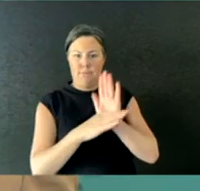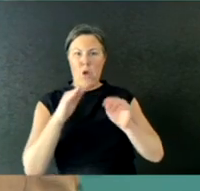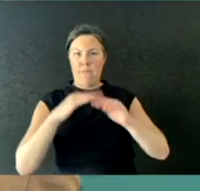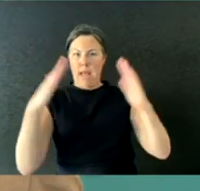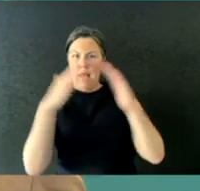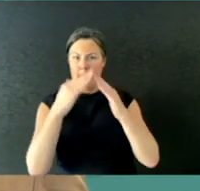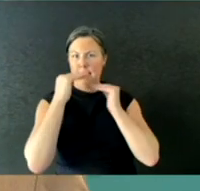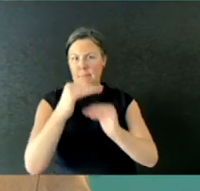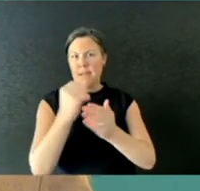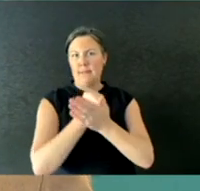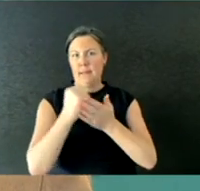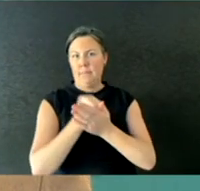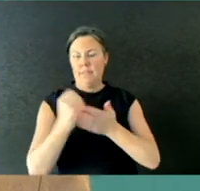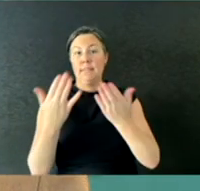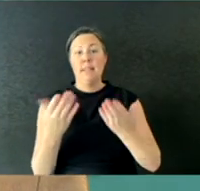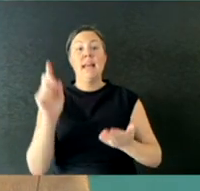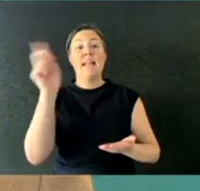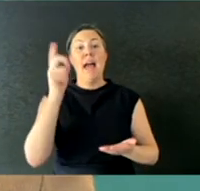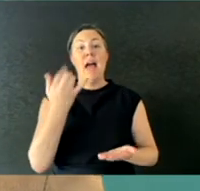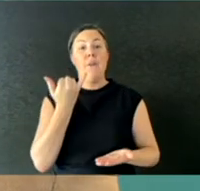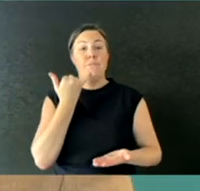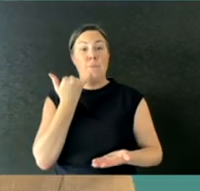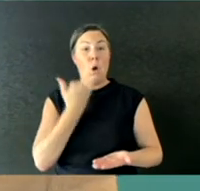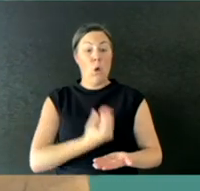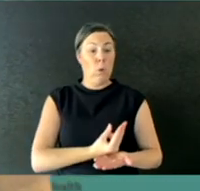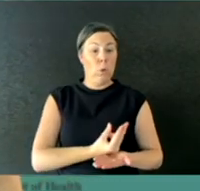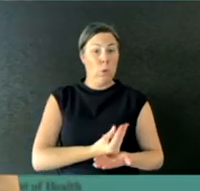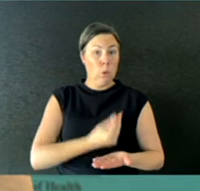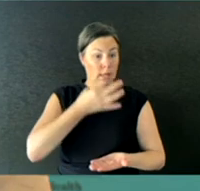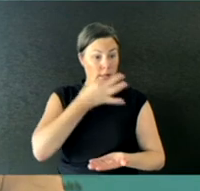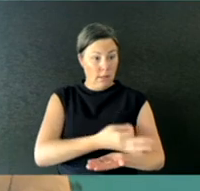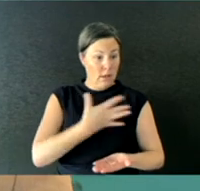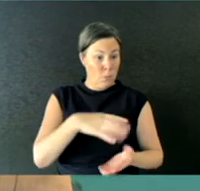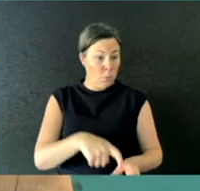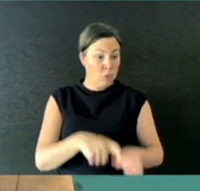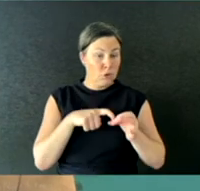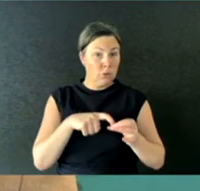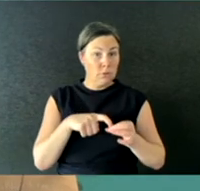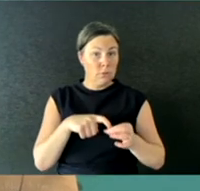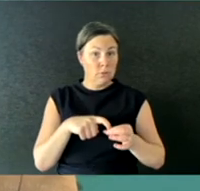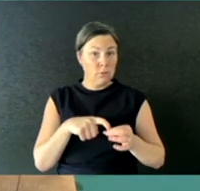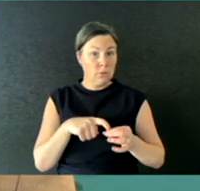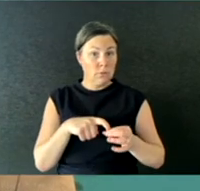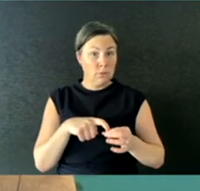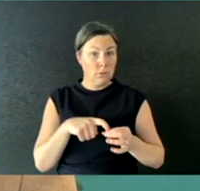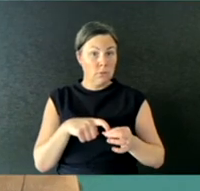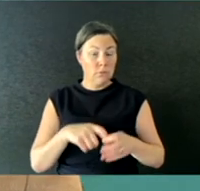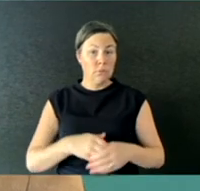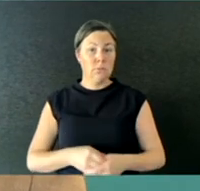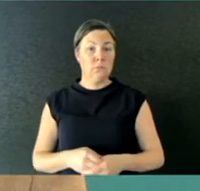And I'll just go back very quickly to see if either- Matt, do you have another question before we finish up? QUESTION: